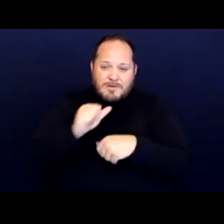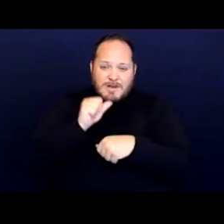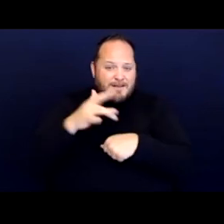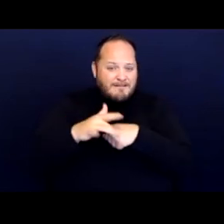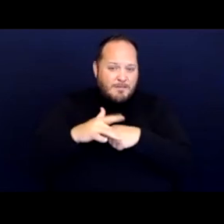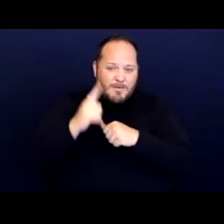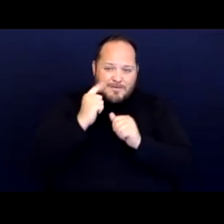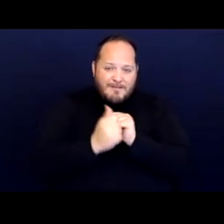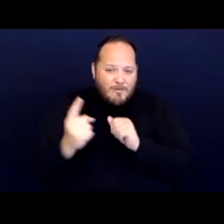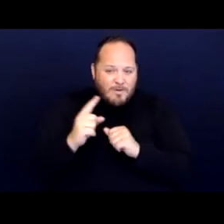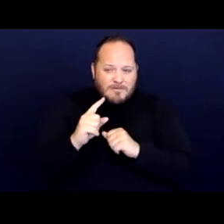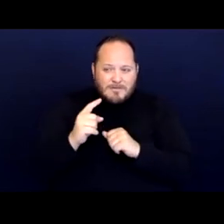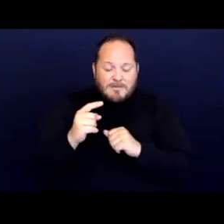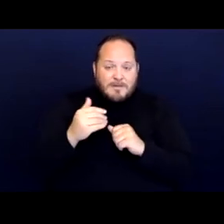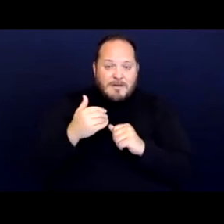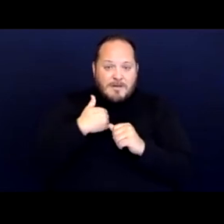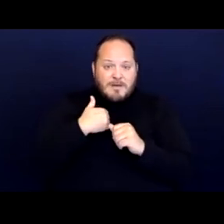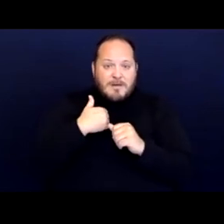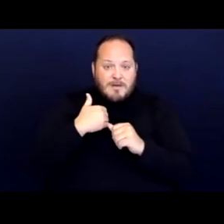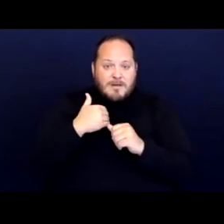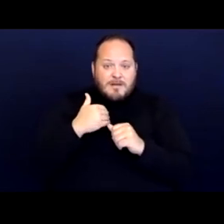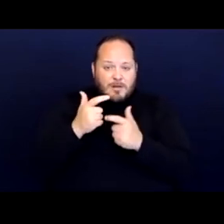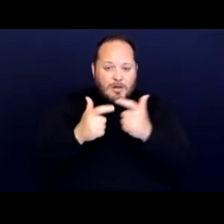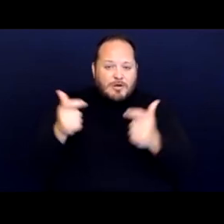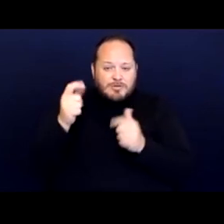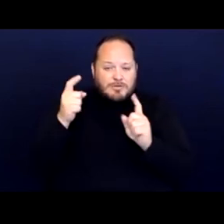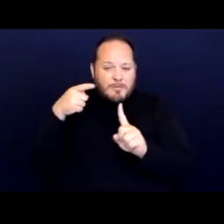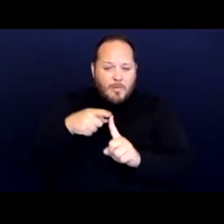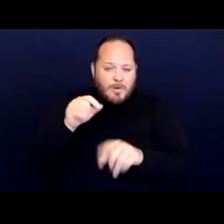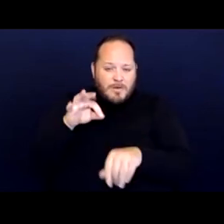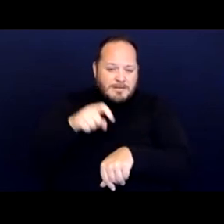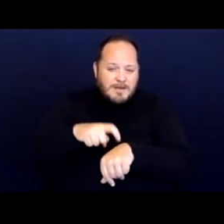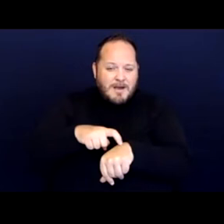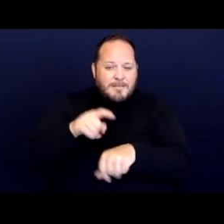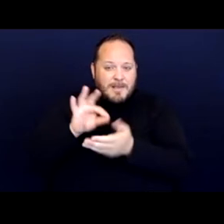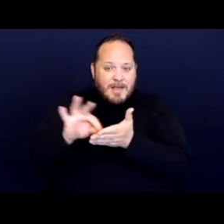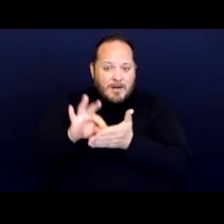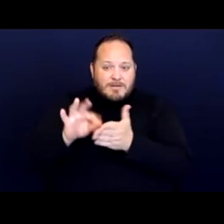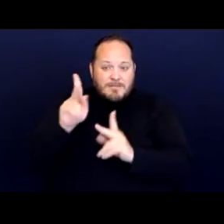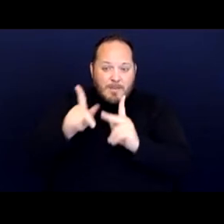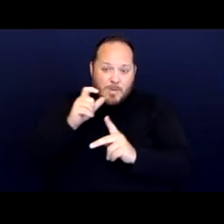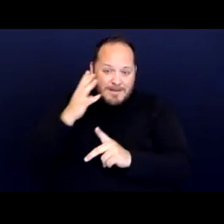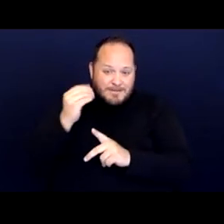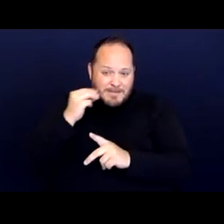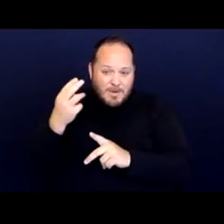There was a larger point in time count of people experiencing homelessness within the city